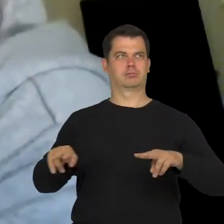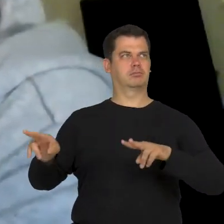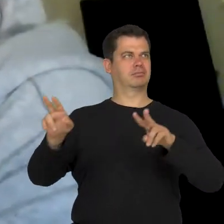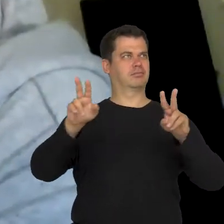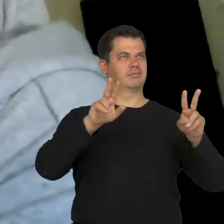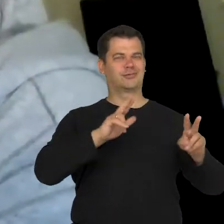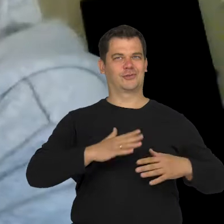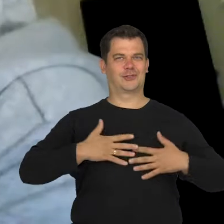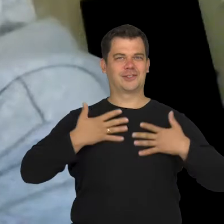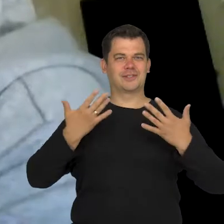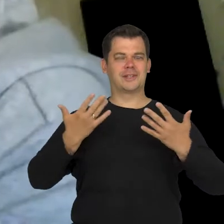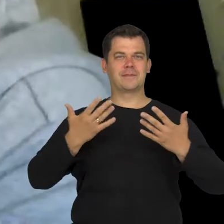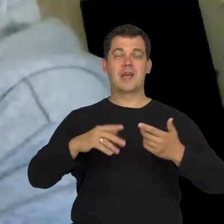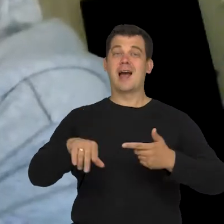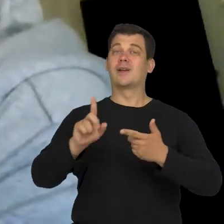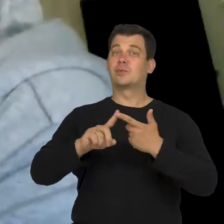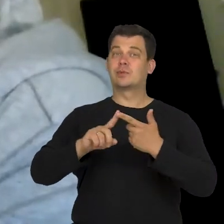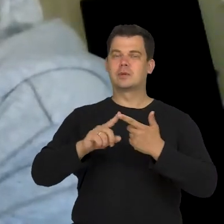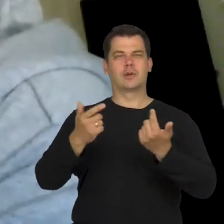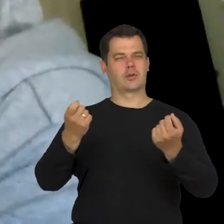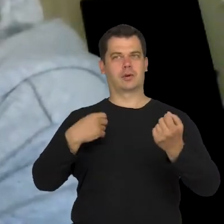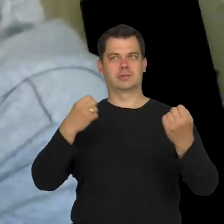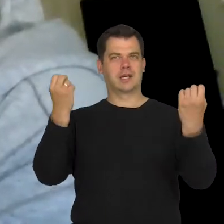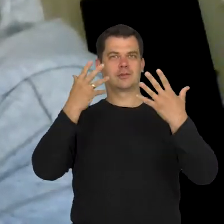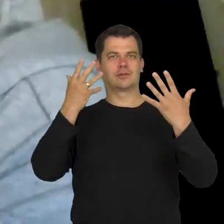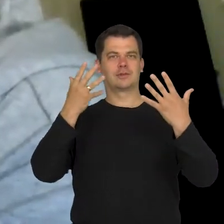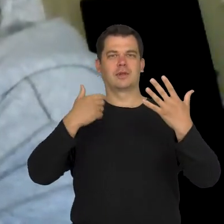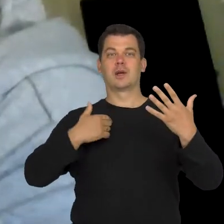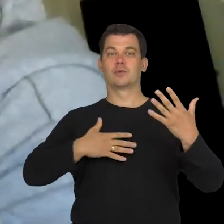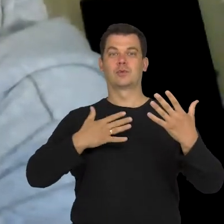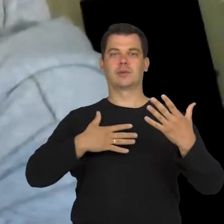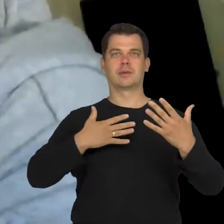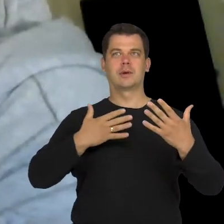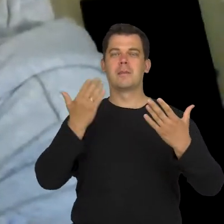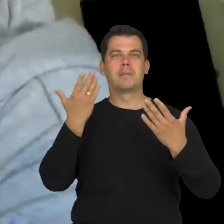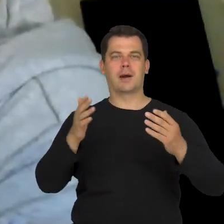I was also surprised by the fact that I was afraid to go there